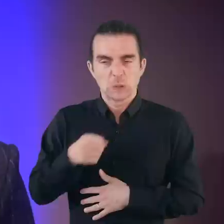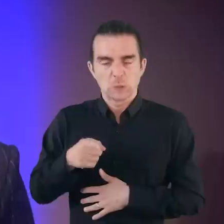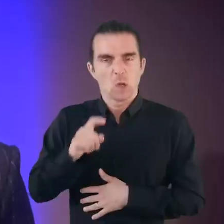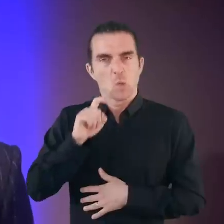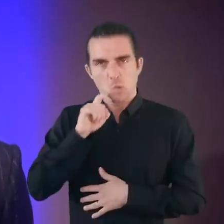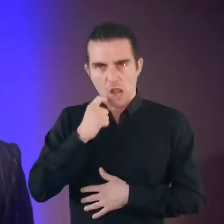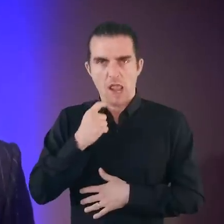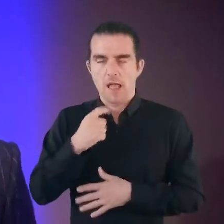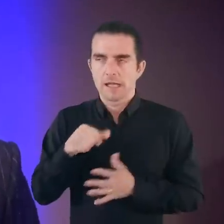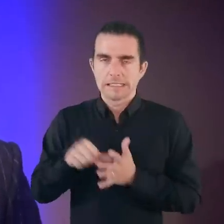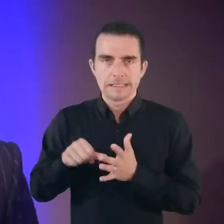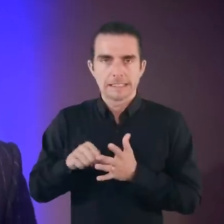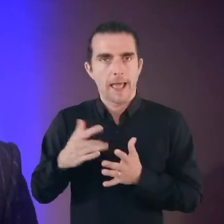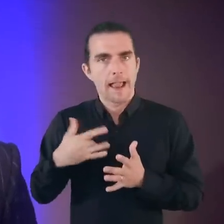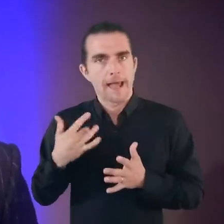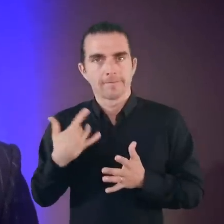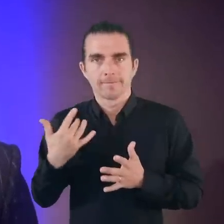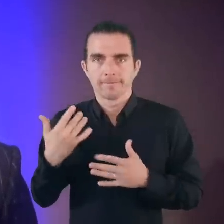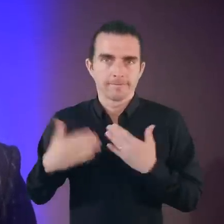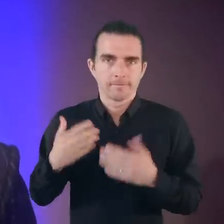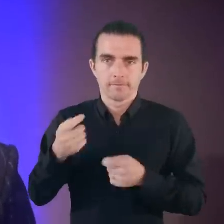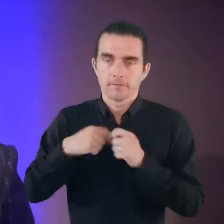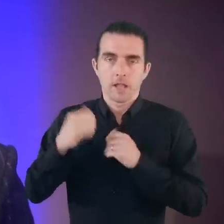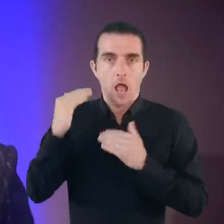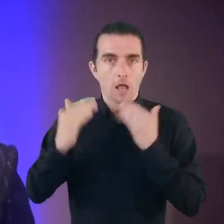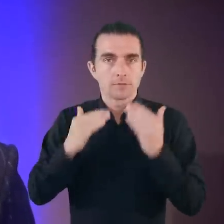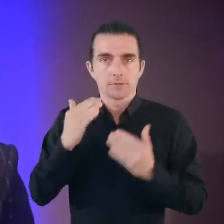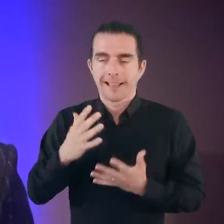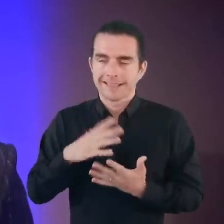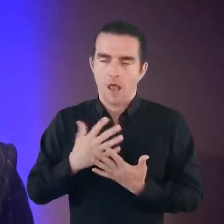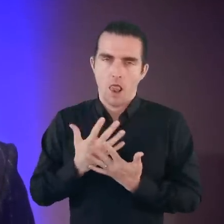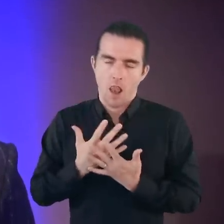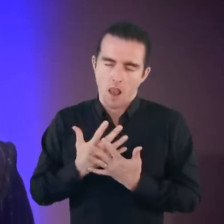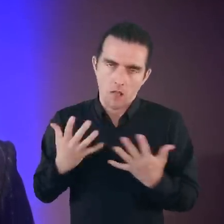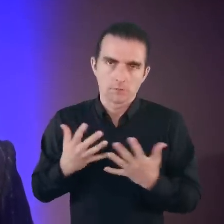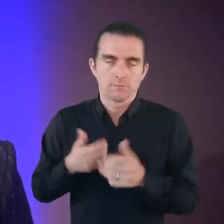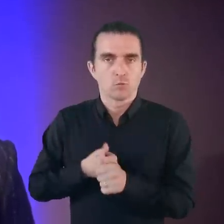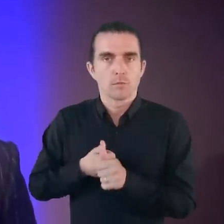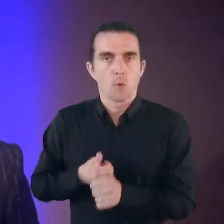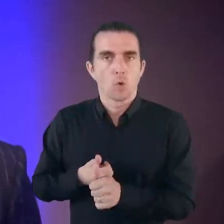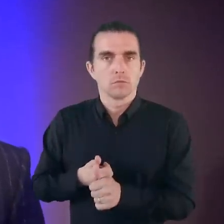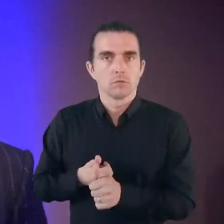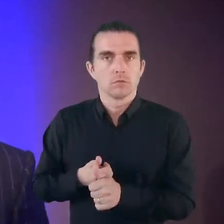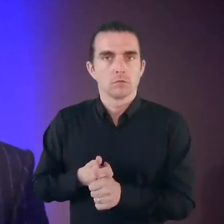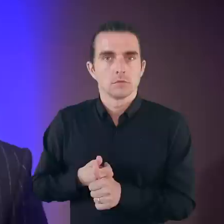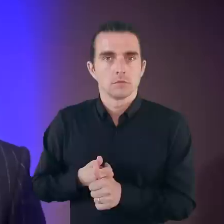He's going to struggle to survive as an adult or a child in the real world. He will need as much support as possible.